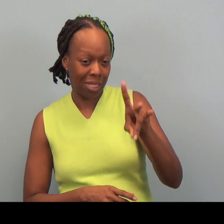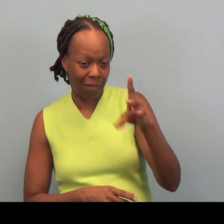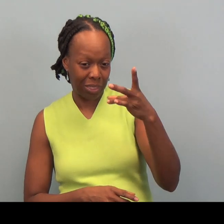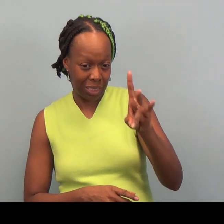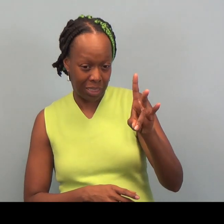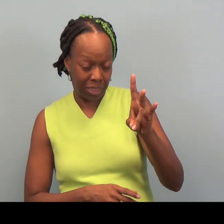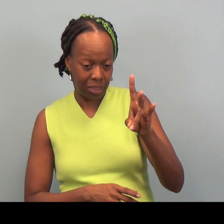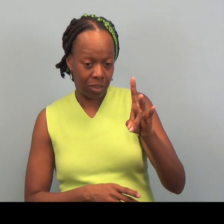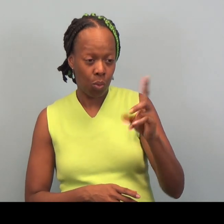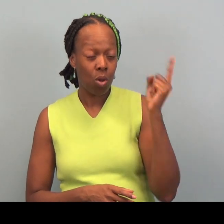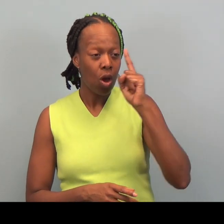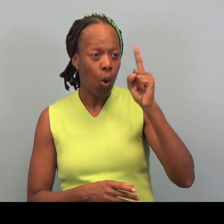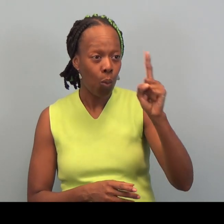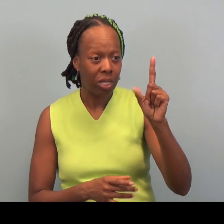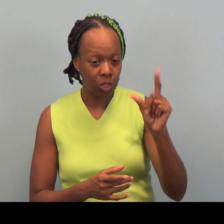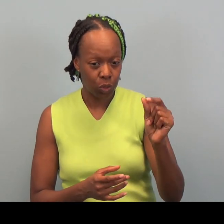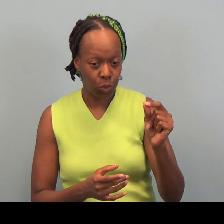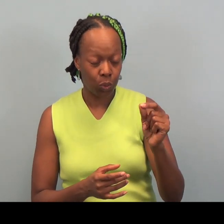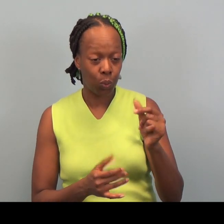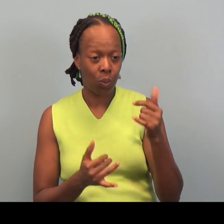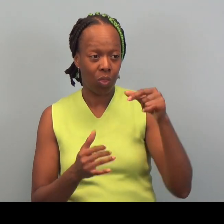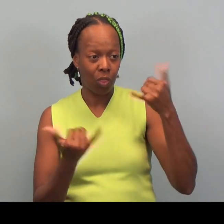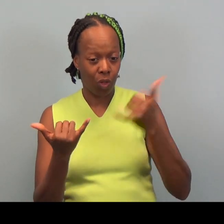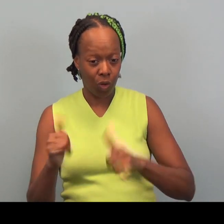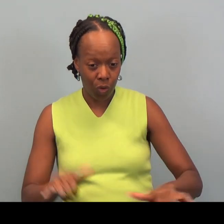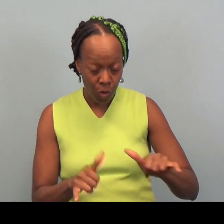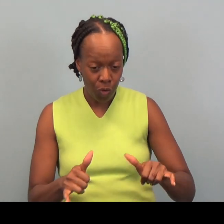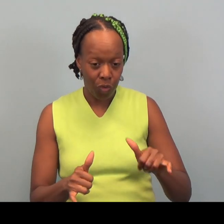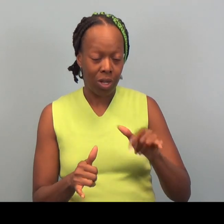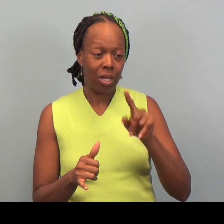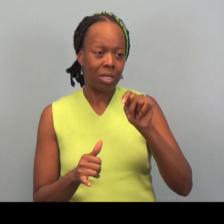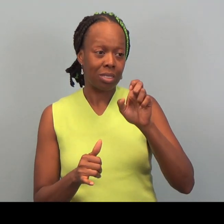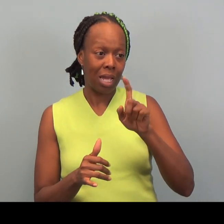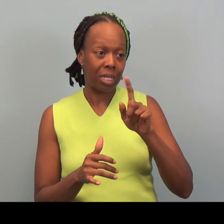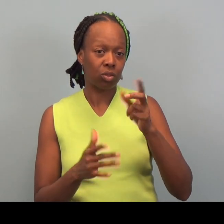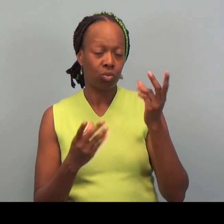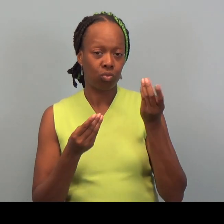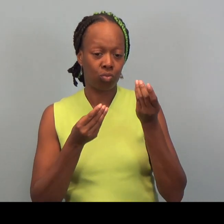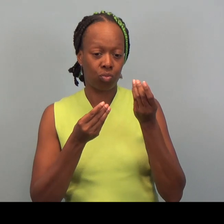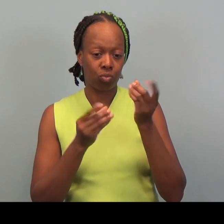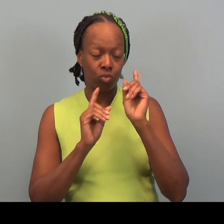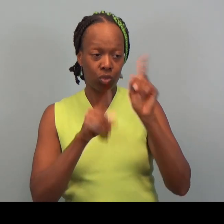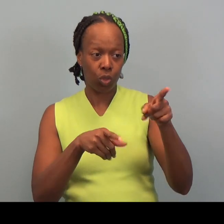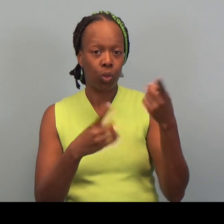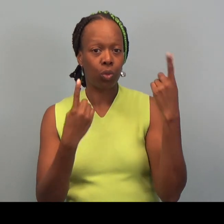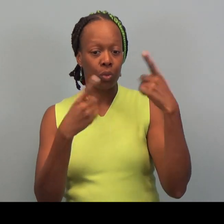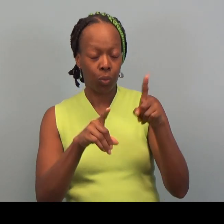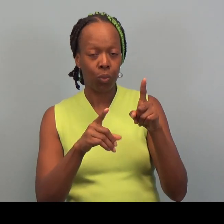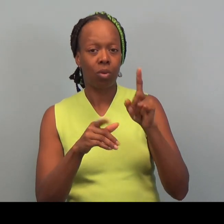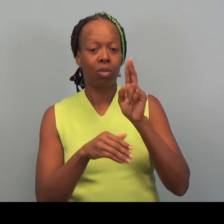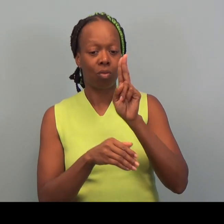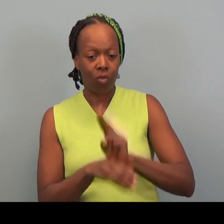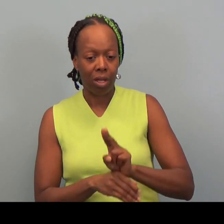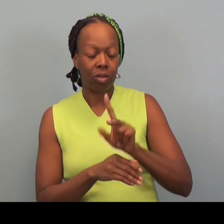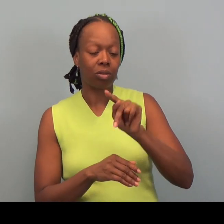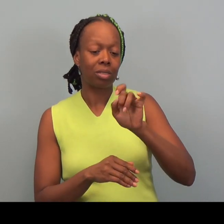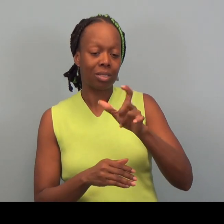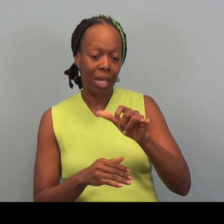We always do the current year tax return during our regular tax season which runs from the end of January until tax day.